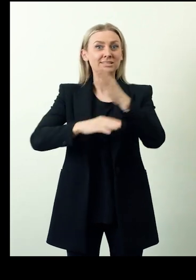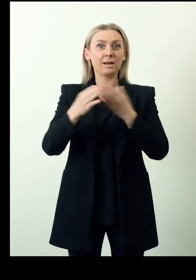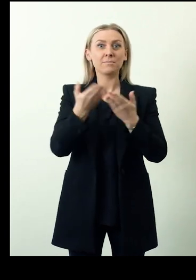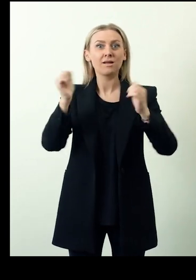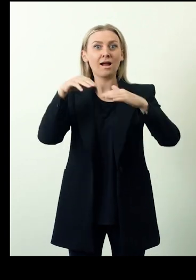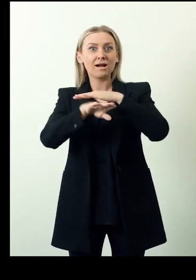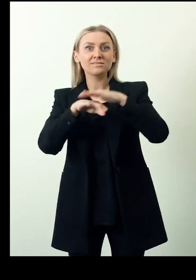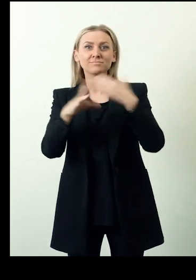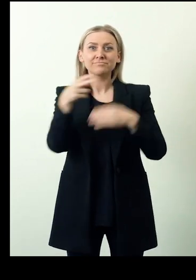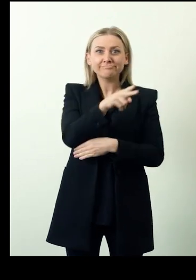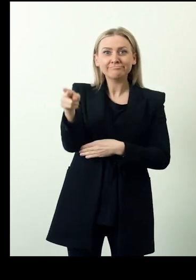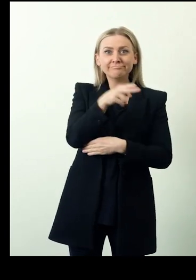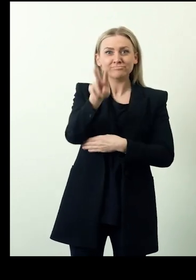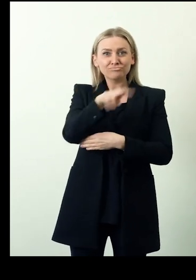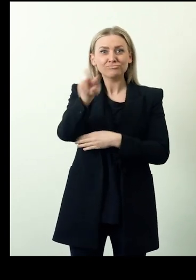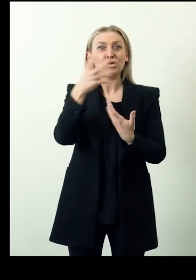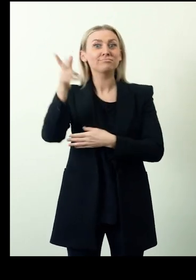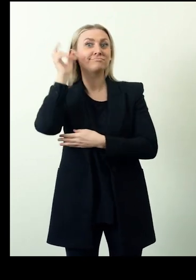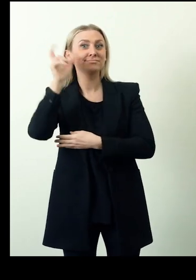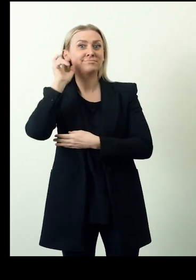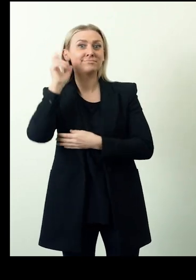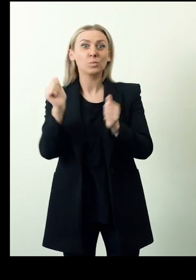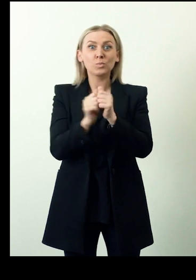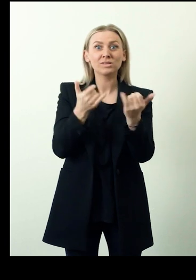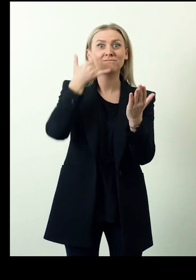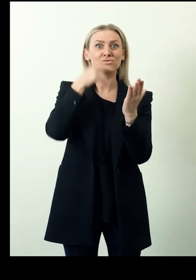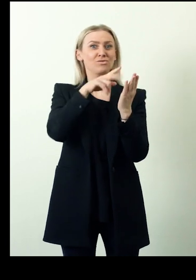subtitles or audio descriptions with smartphones or smart glasses.